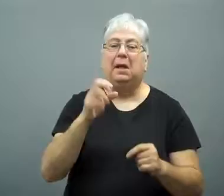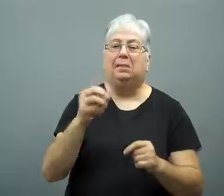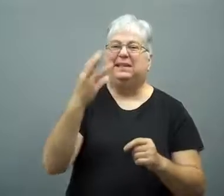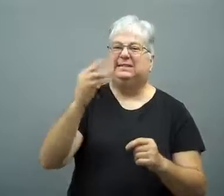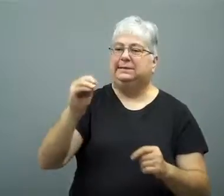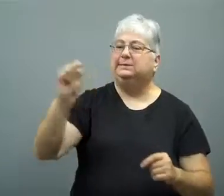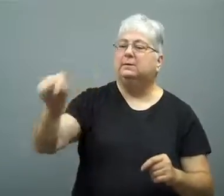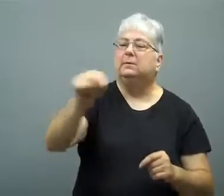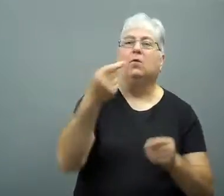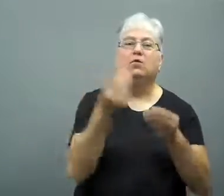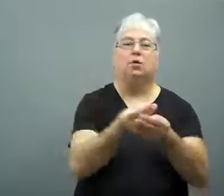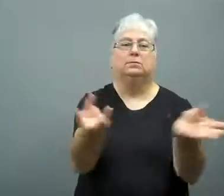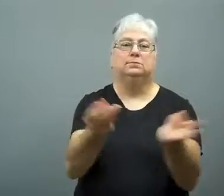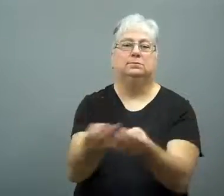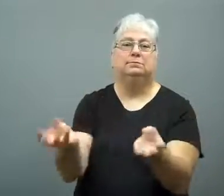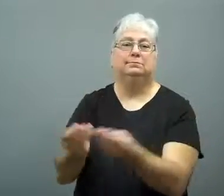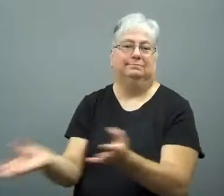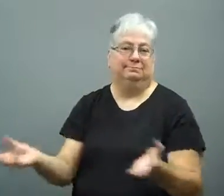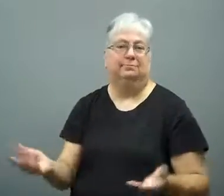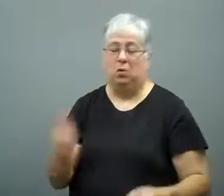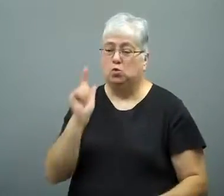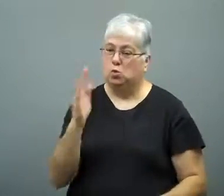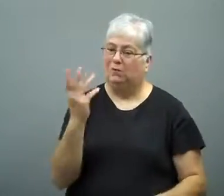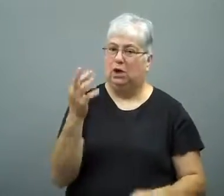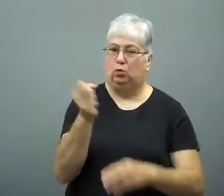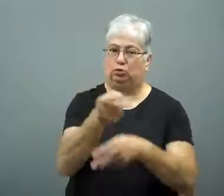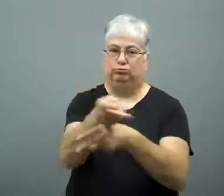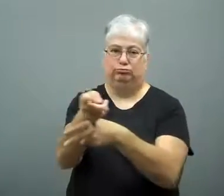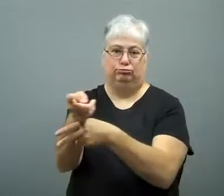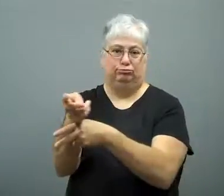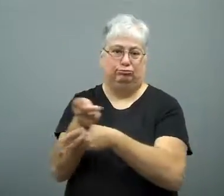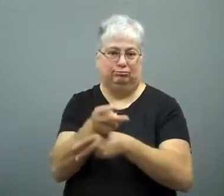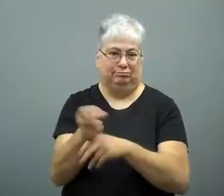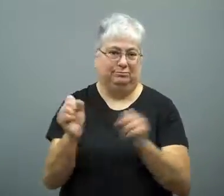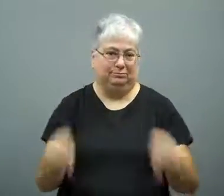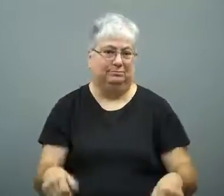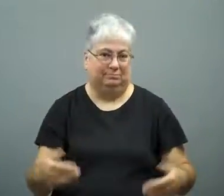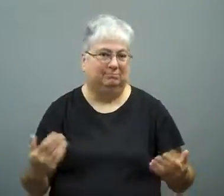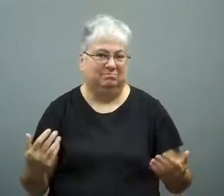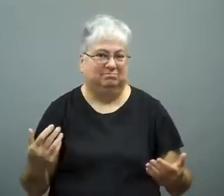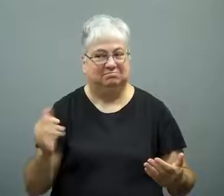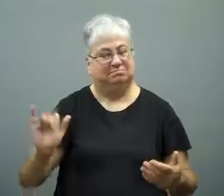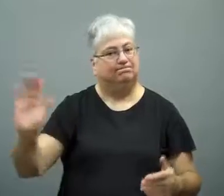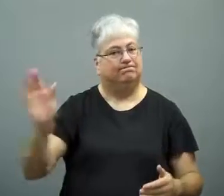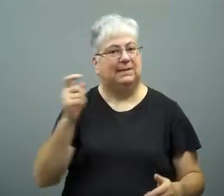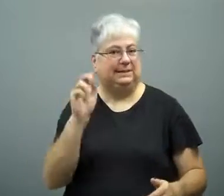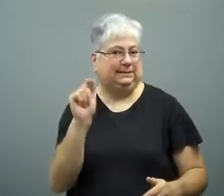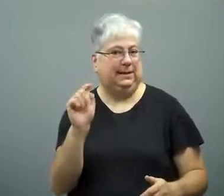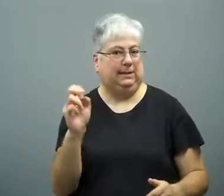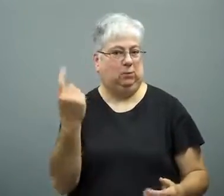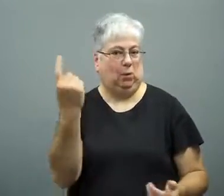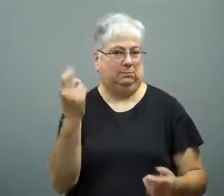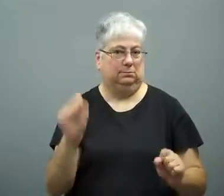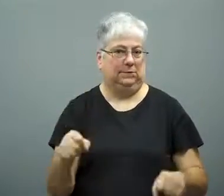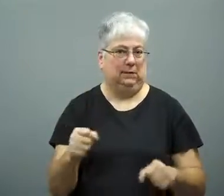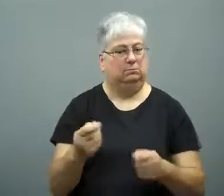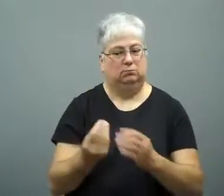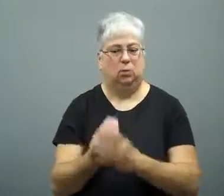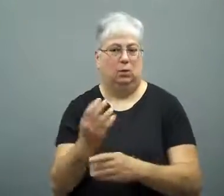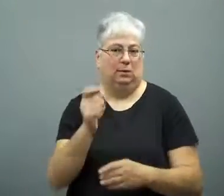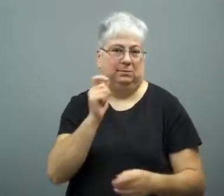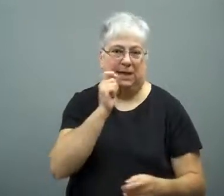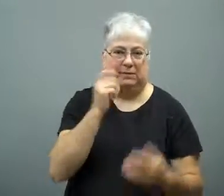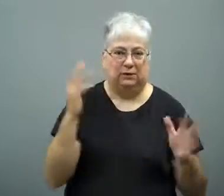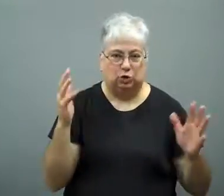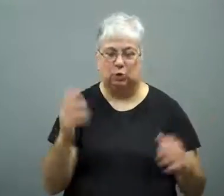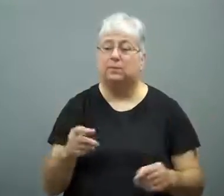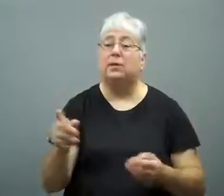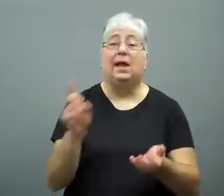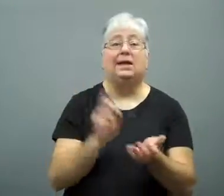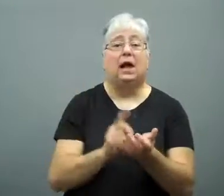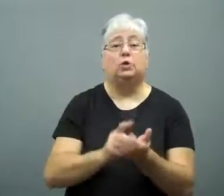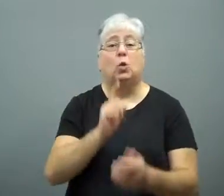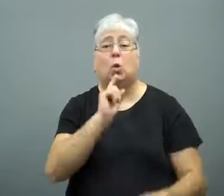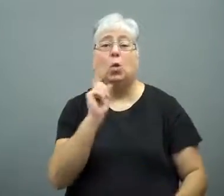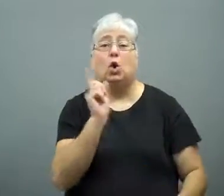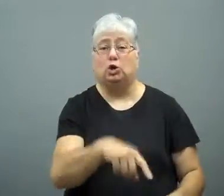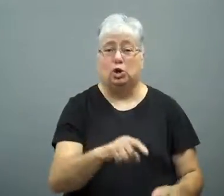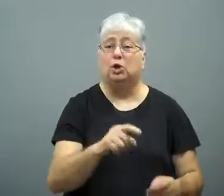There will also be 60 dispensaries, all under 24 hour surveillance.